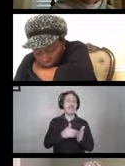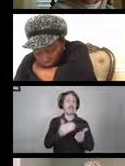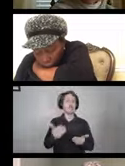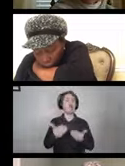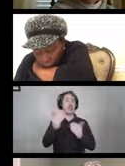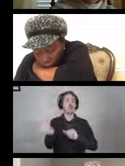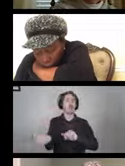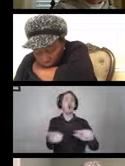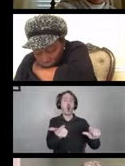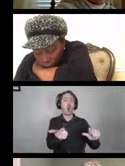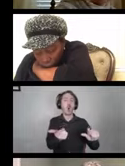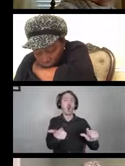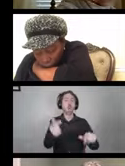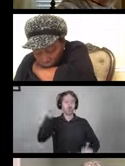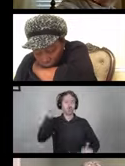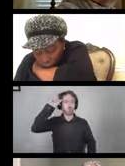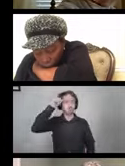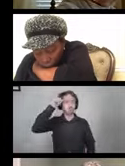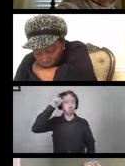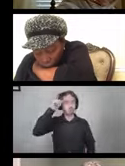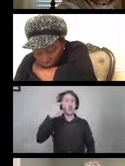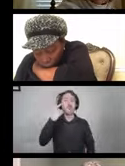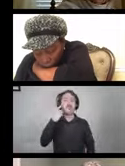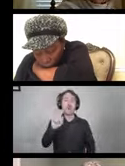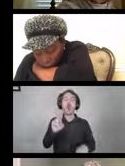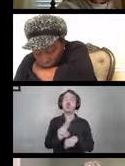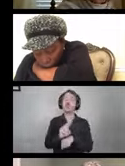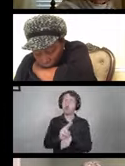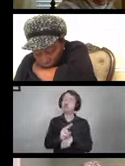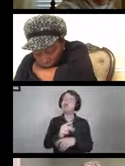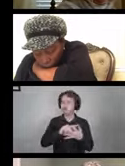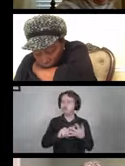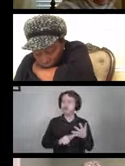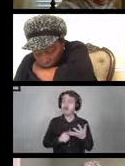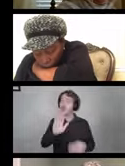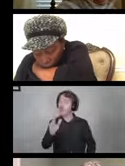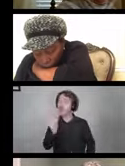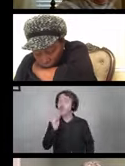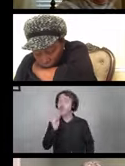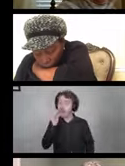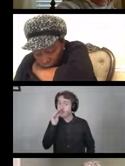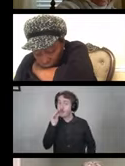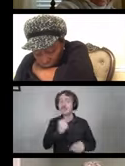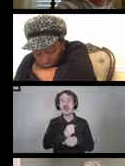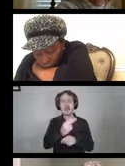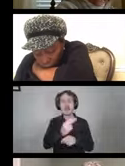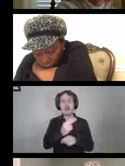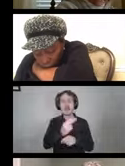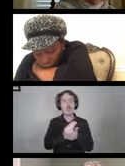Be very mindful of using these products, especially in your home. Making sure that everything is well ventilated.